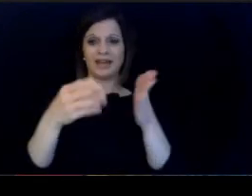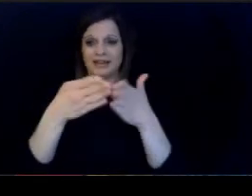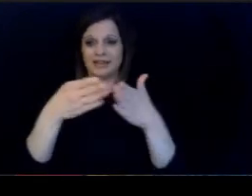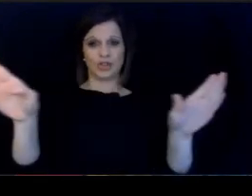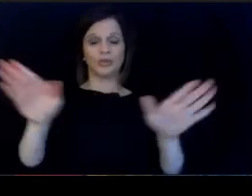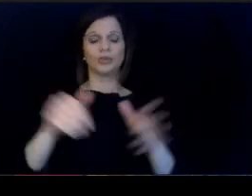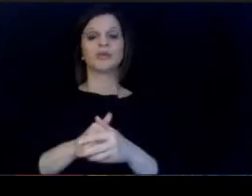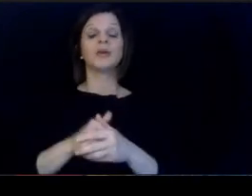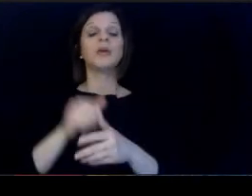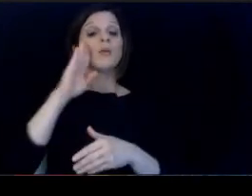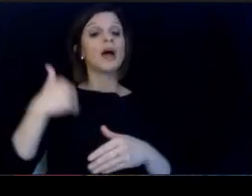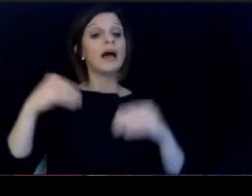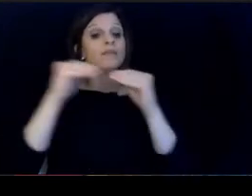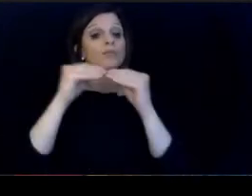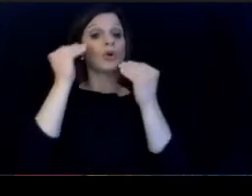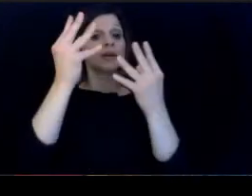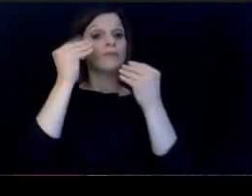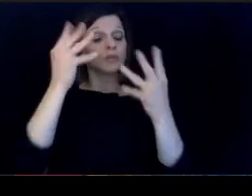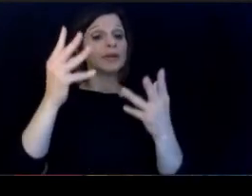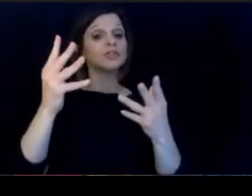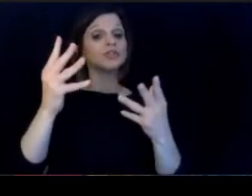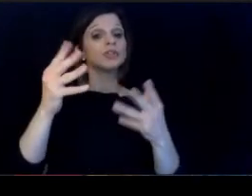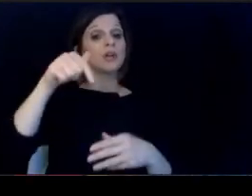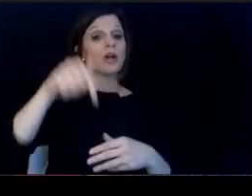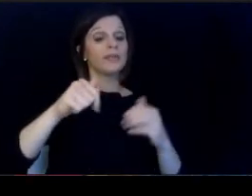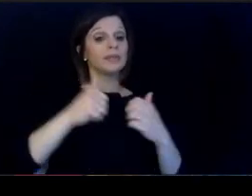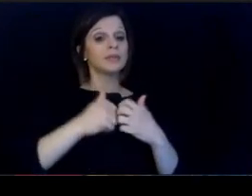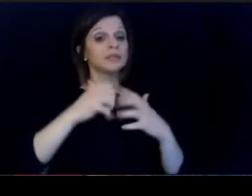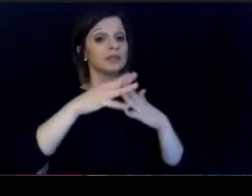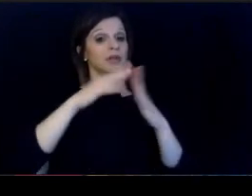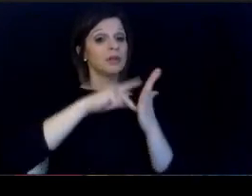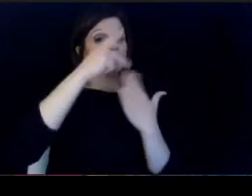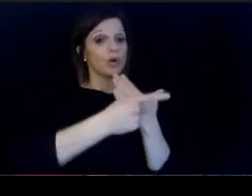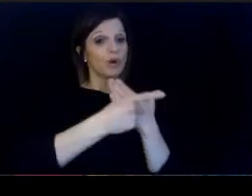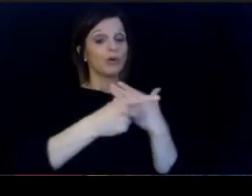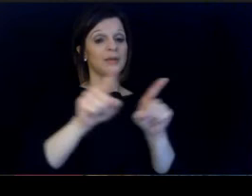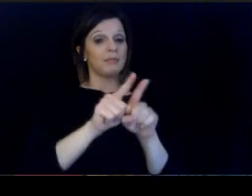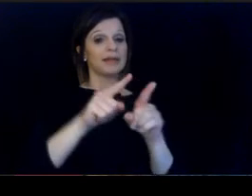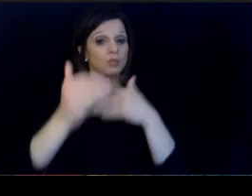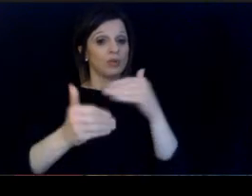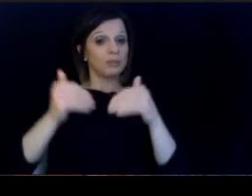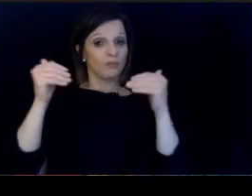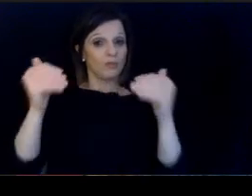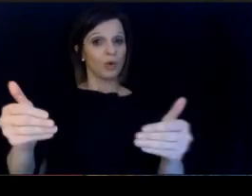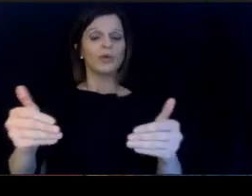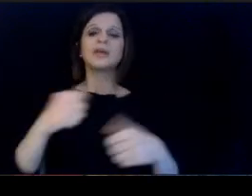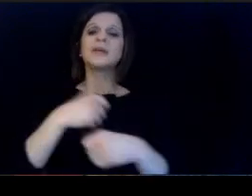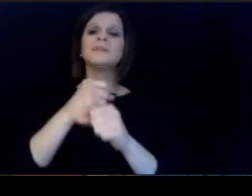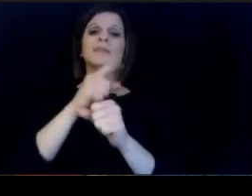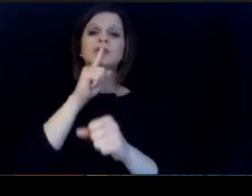information on the Academy, an its initiatives as we move forward. Be sure to check Kde's website and the Academy's.